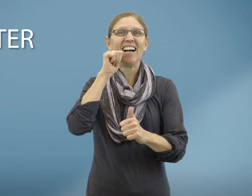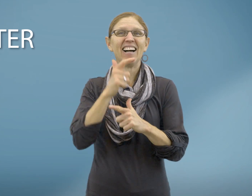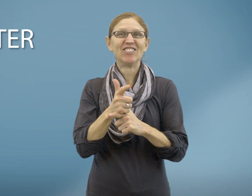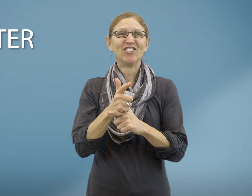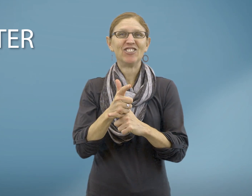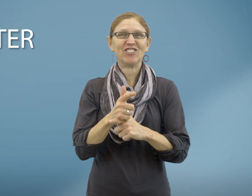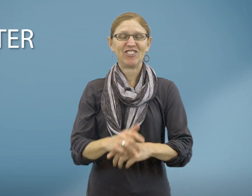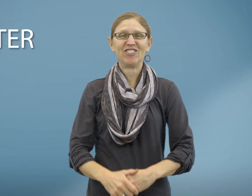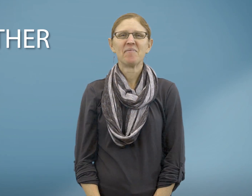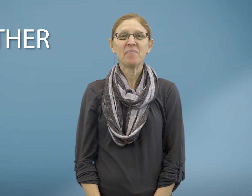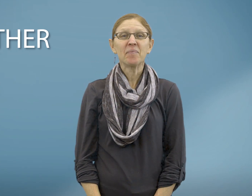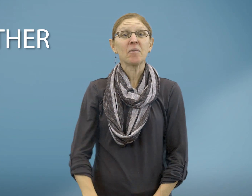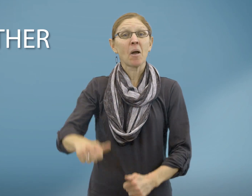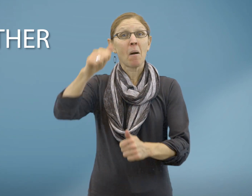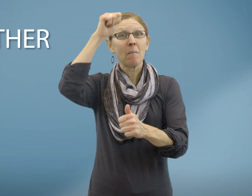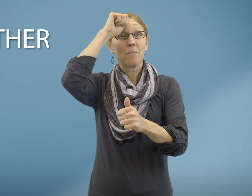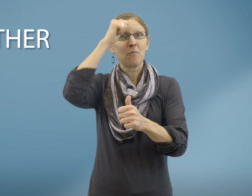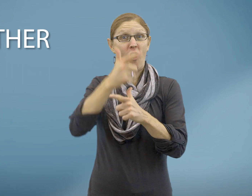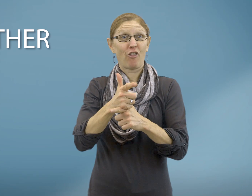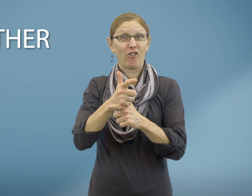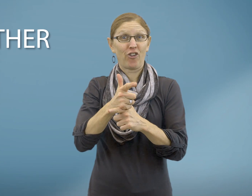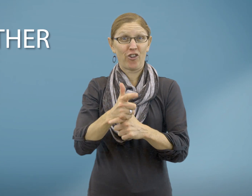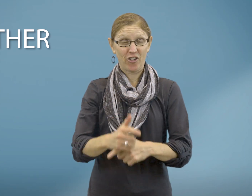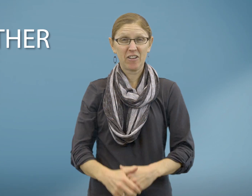Sister Brother